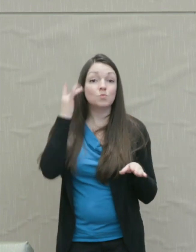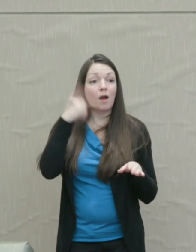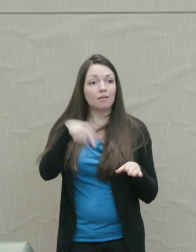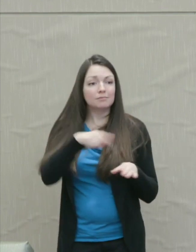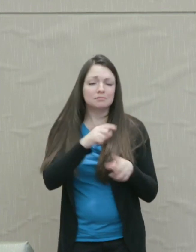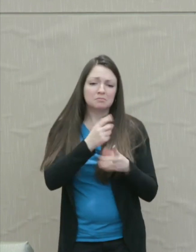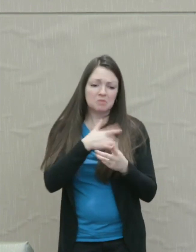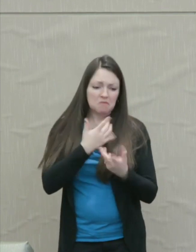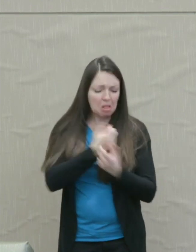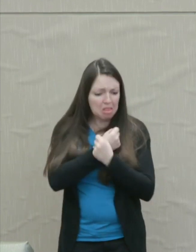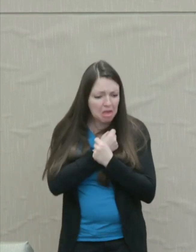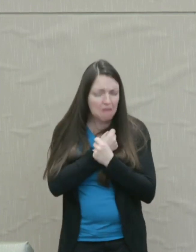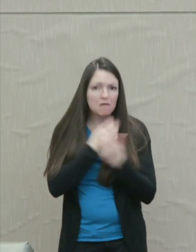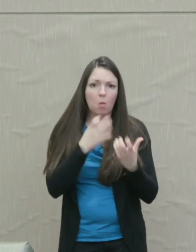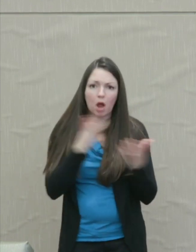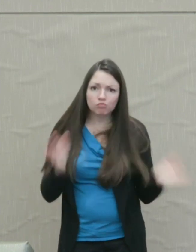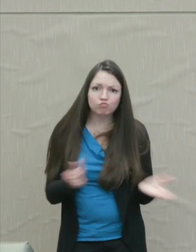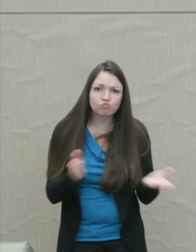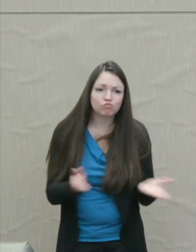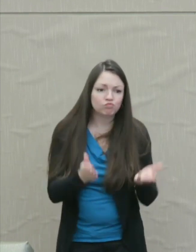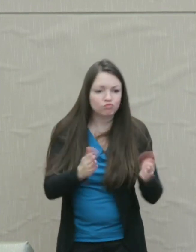want them to do well.